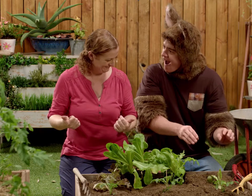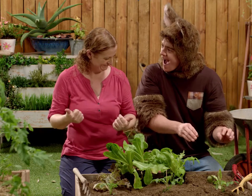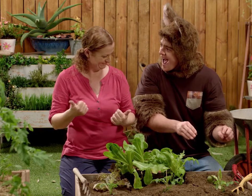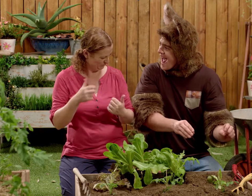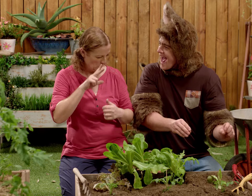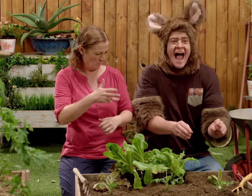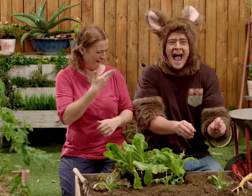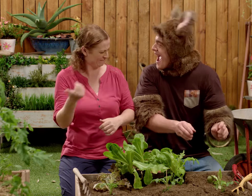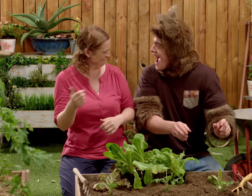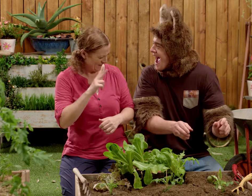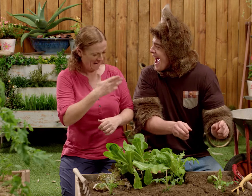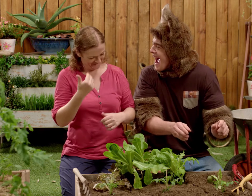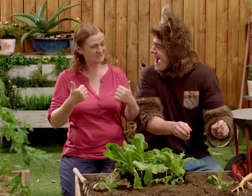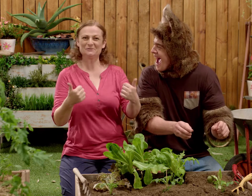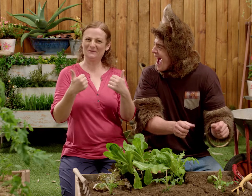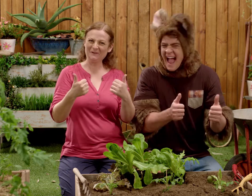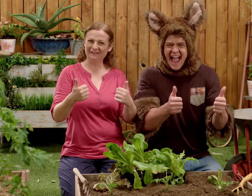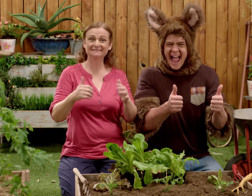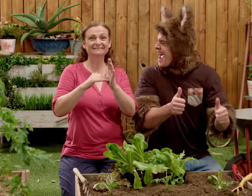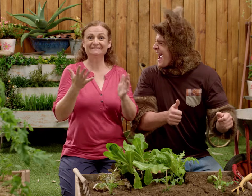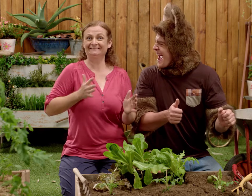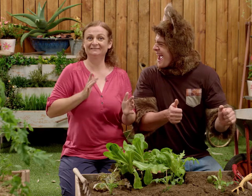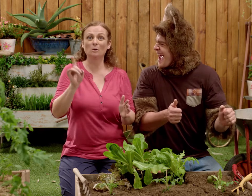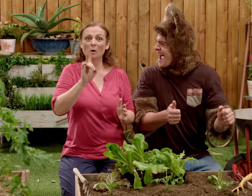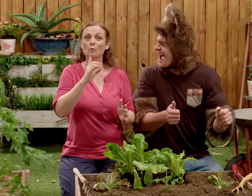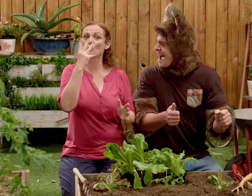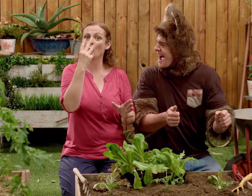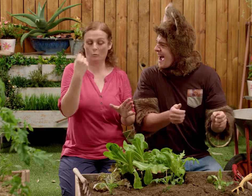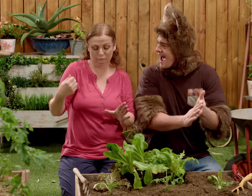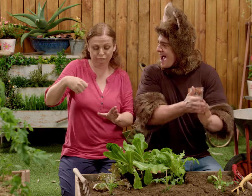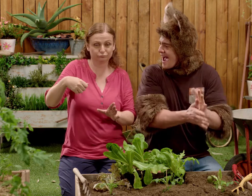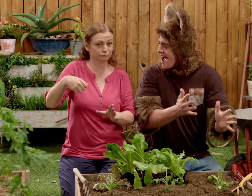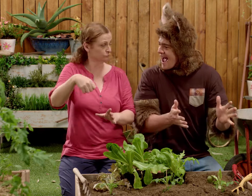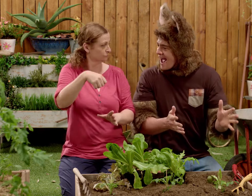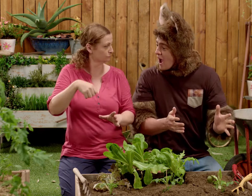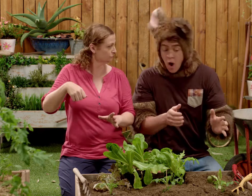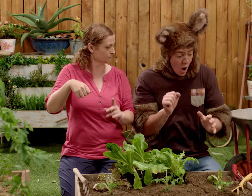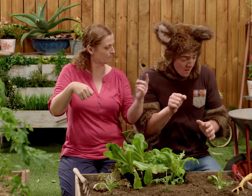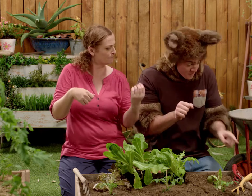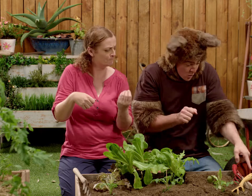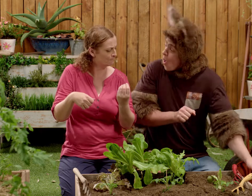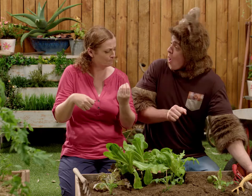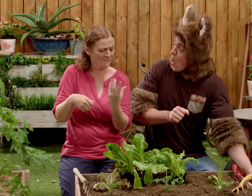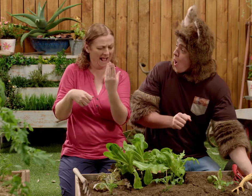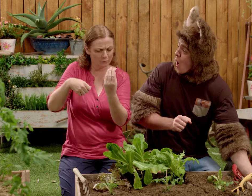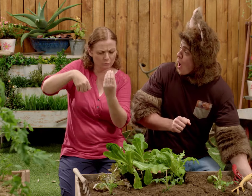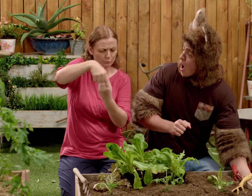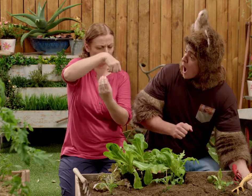That's great. Oh that looks lovely Possum. You've done really well, now we just need to add a little bit of water.